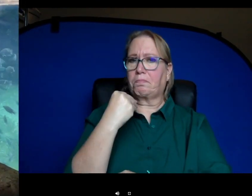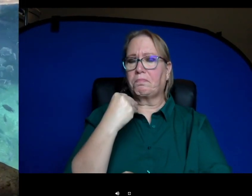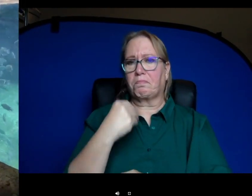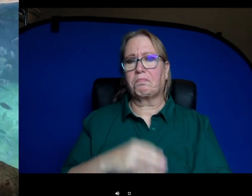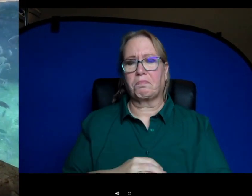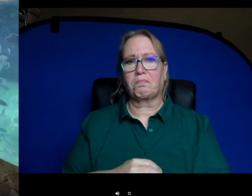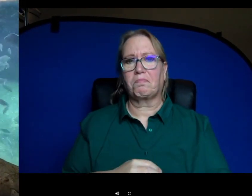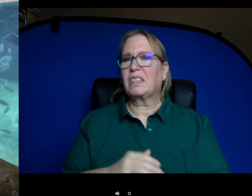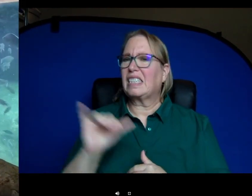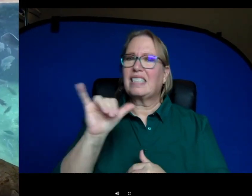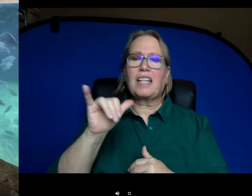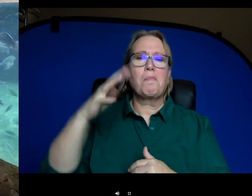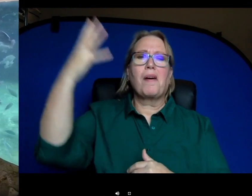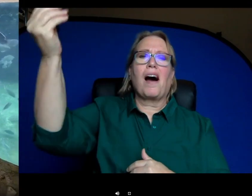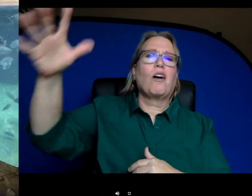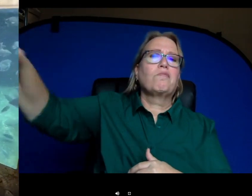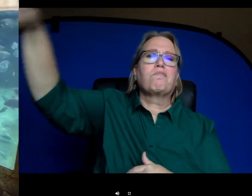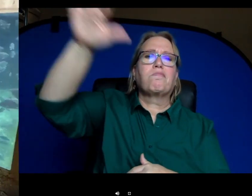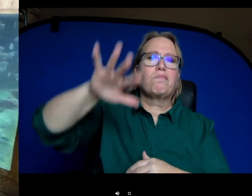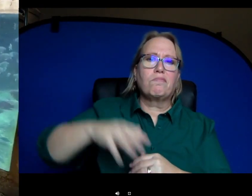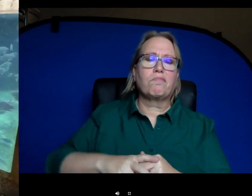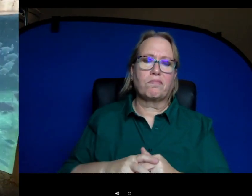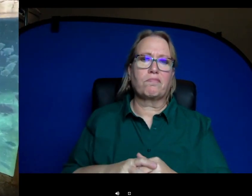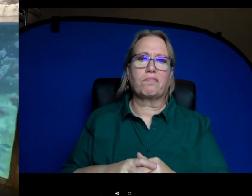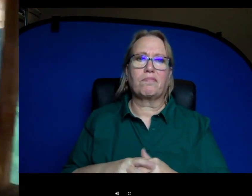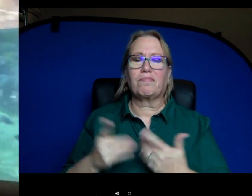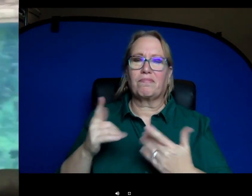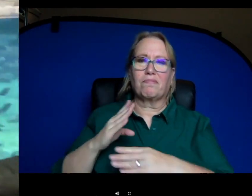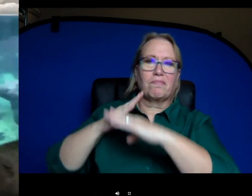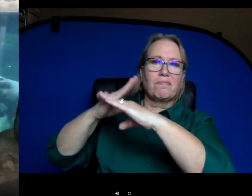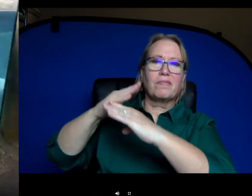would do in the wild to keep them safe from the sun and biting insects. So you